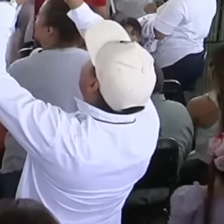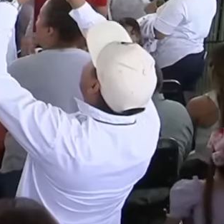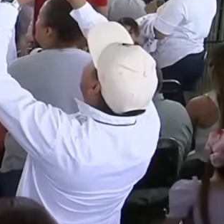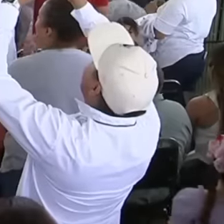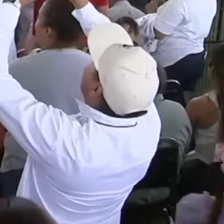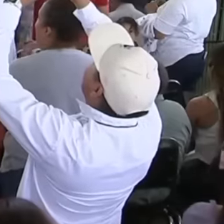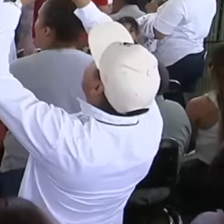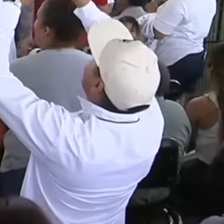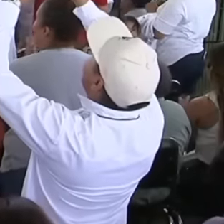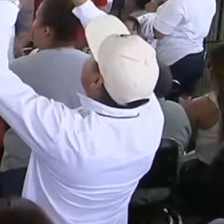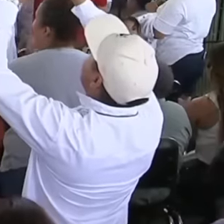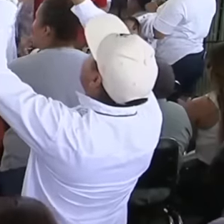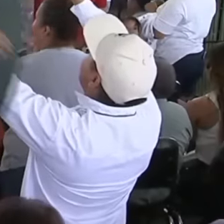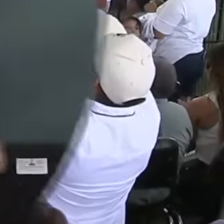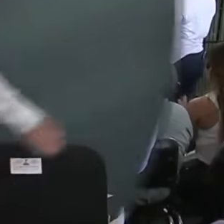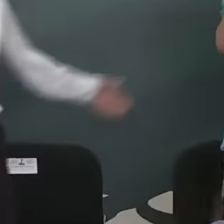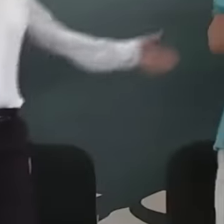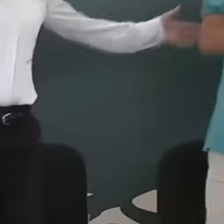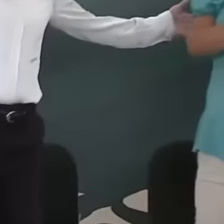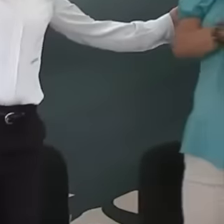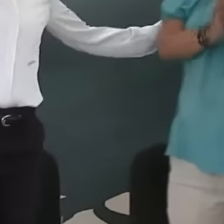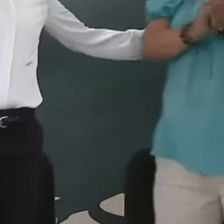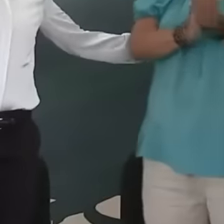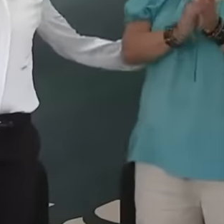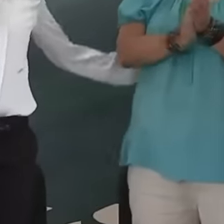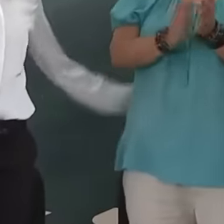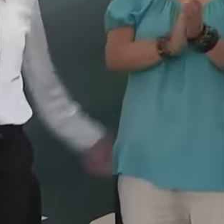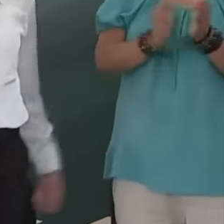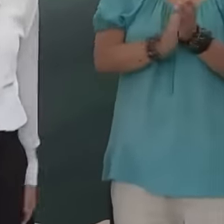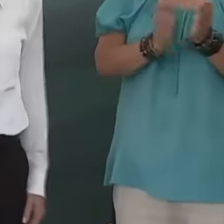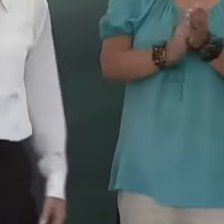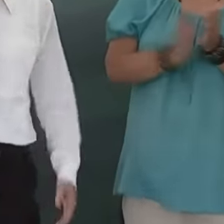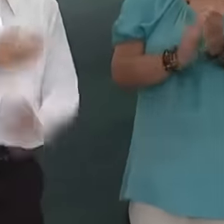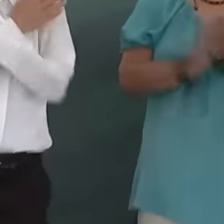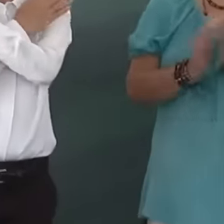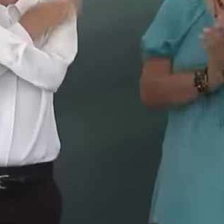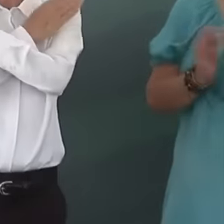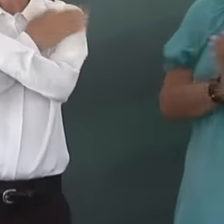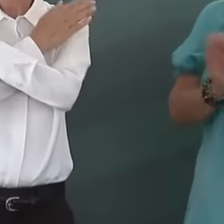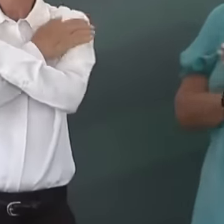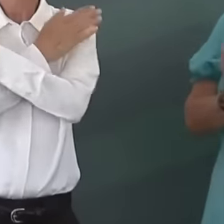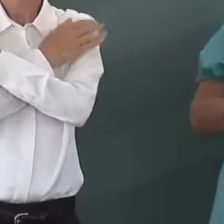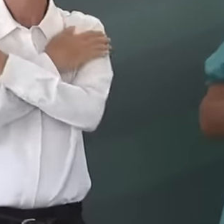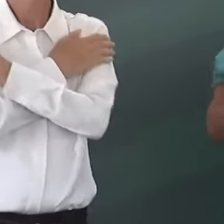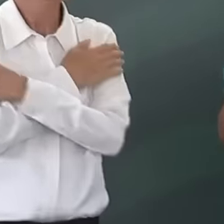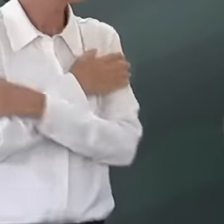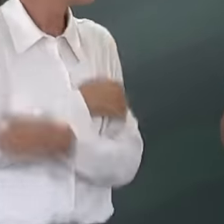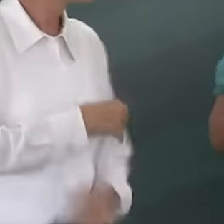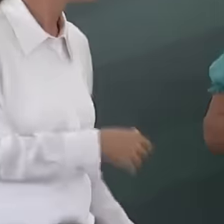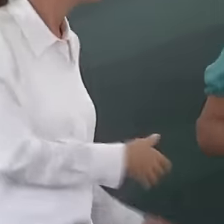The president of Mexico Andrés Manuel López Obrador begins the farewell tour with the